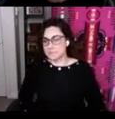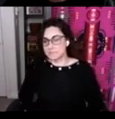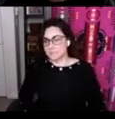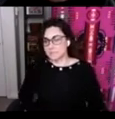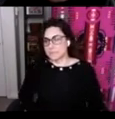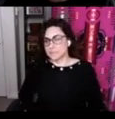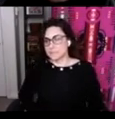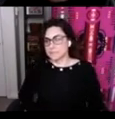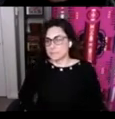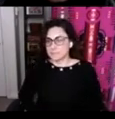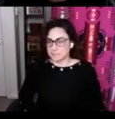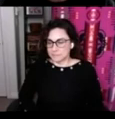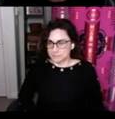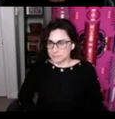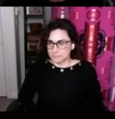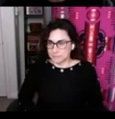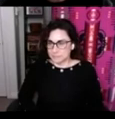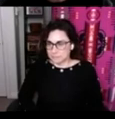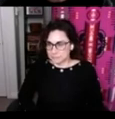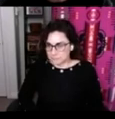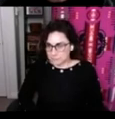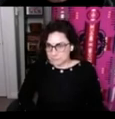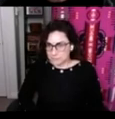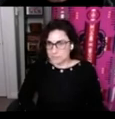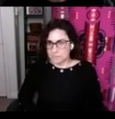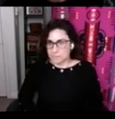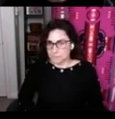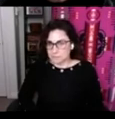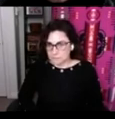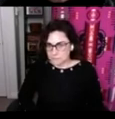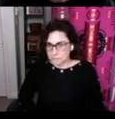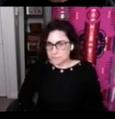a couple of elders here in this picture J,SIṈTEN, SELÁMTEN, SELILIYE